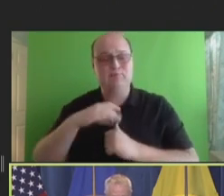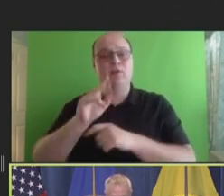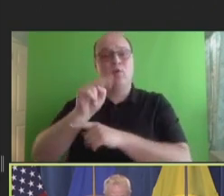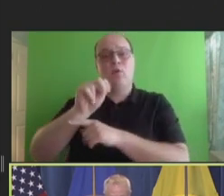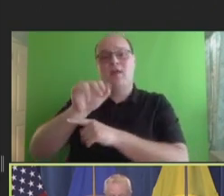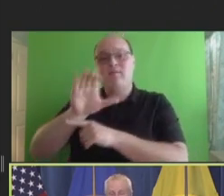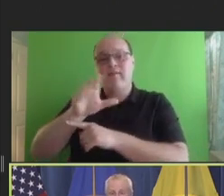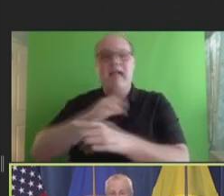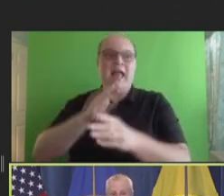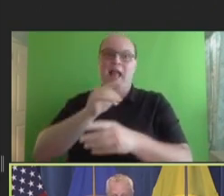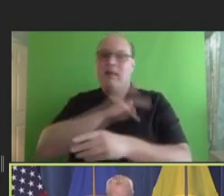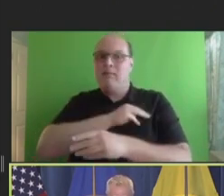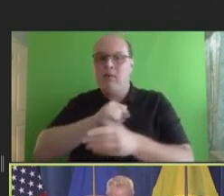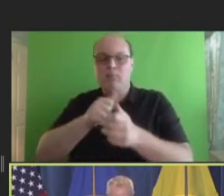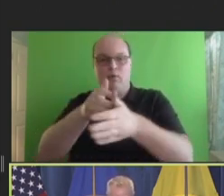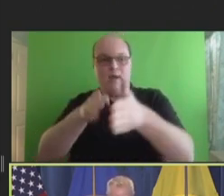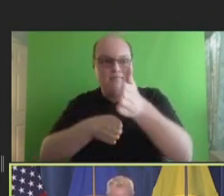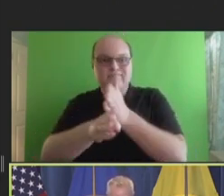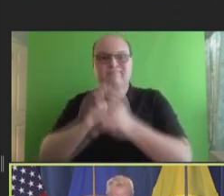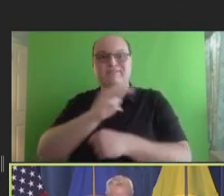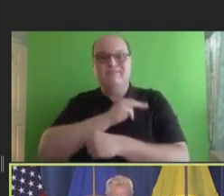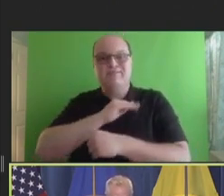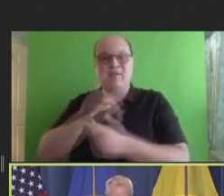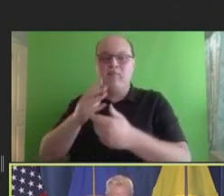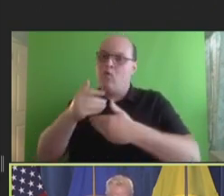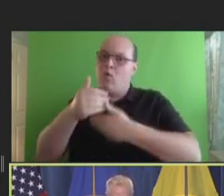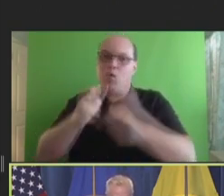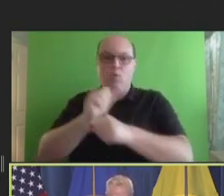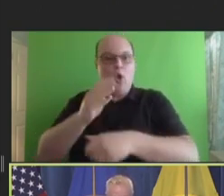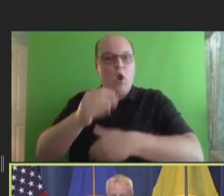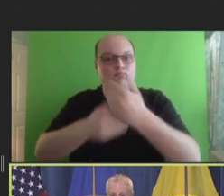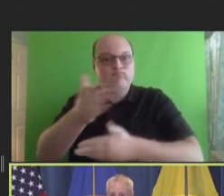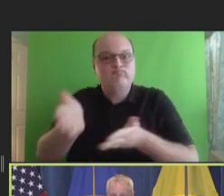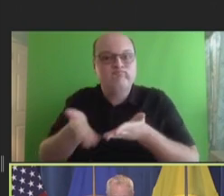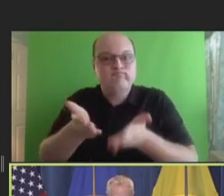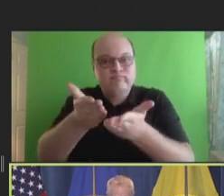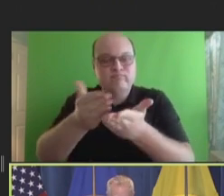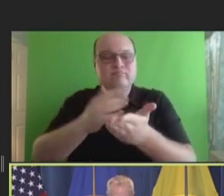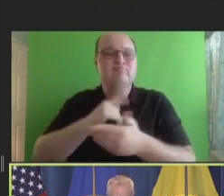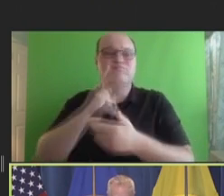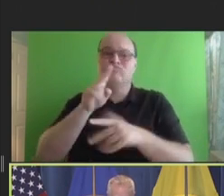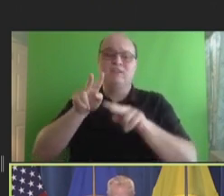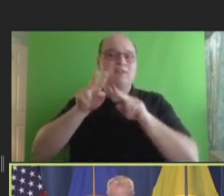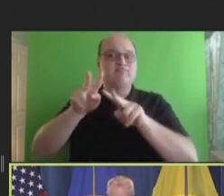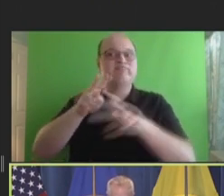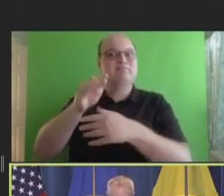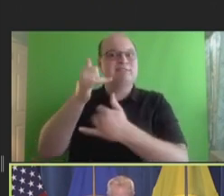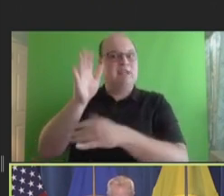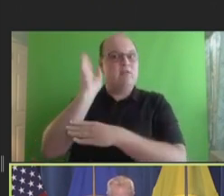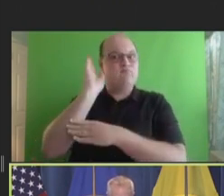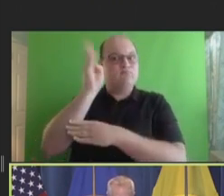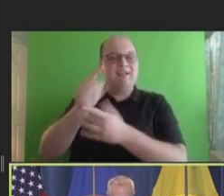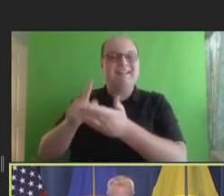members for their dedication to furthering the work of this committee. I look forward to the presentations and discussions today and tomorrow.